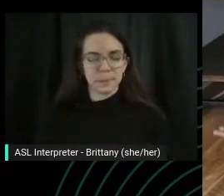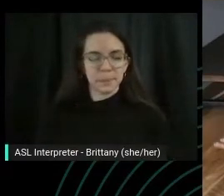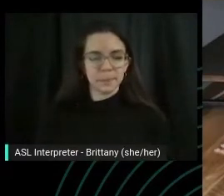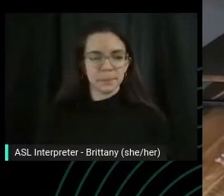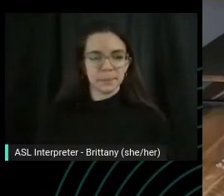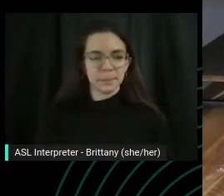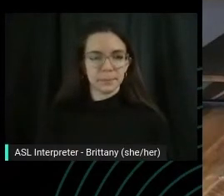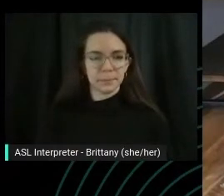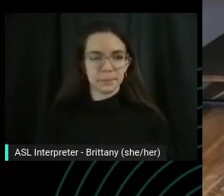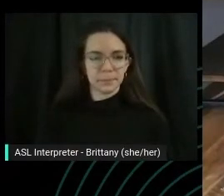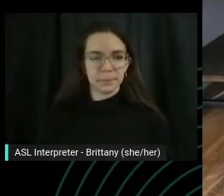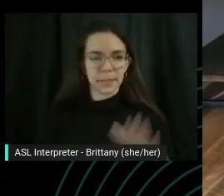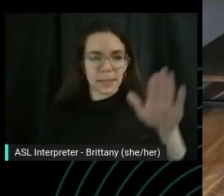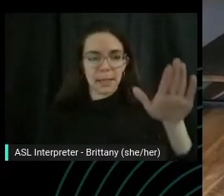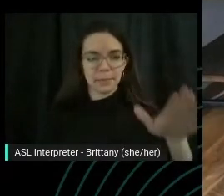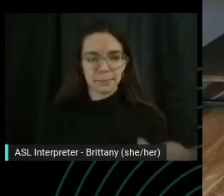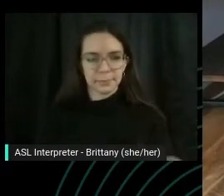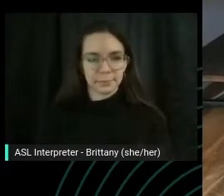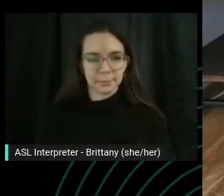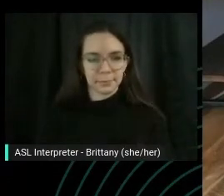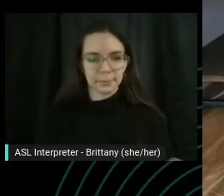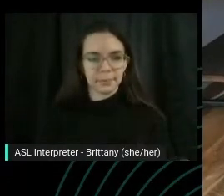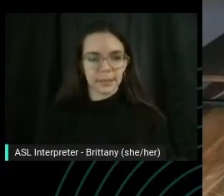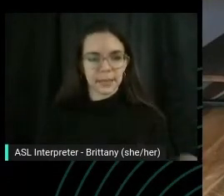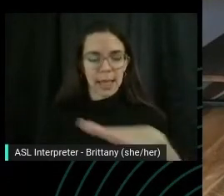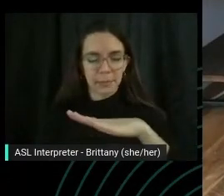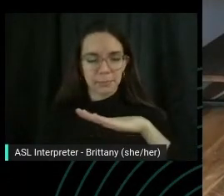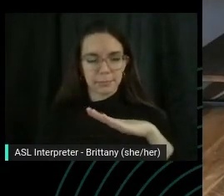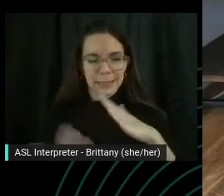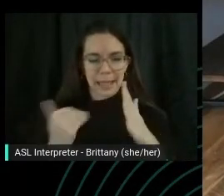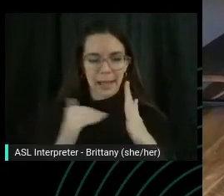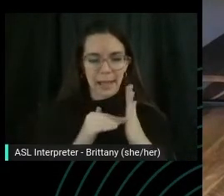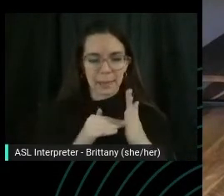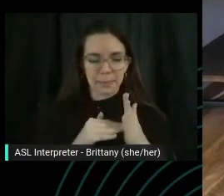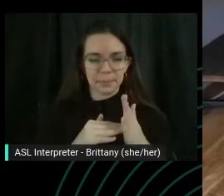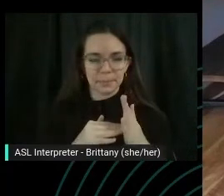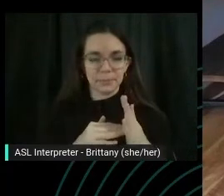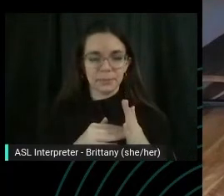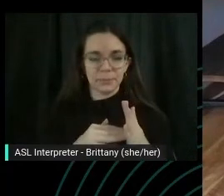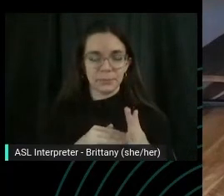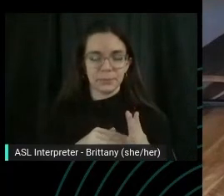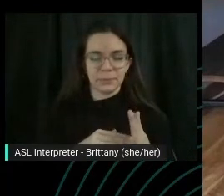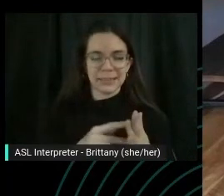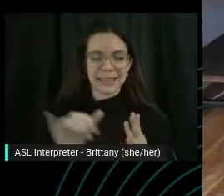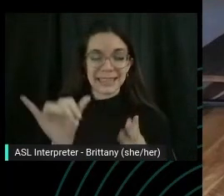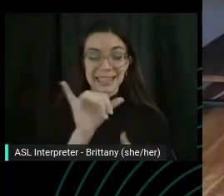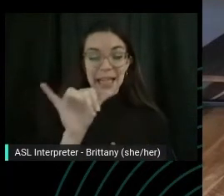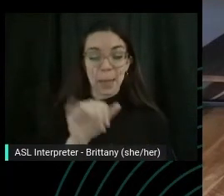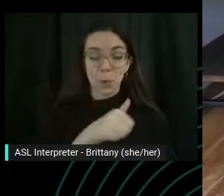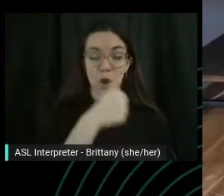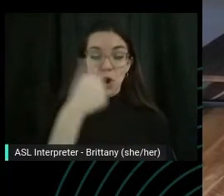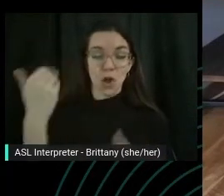the hand down, and replace it under your head and do the opposite side, reaching out.